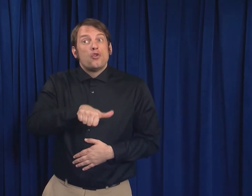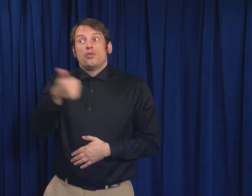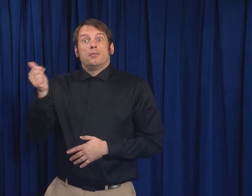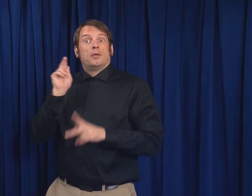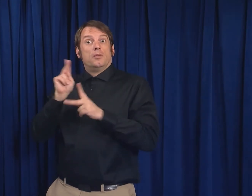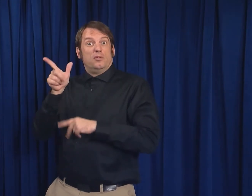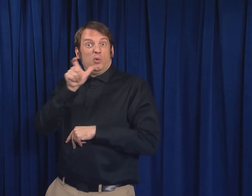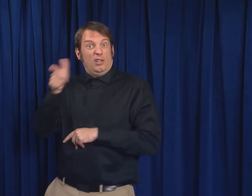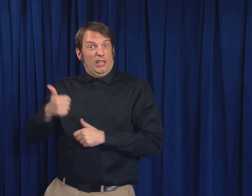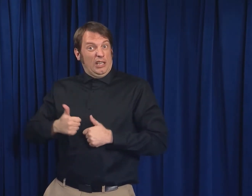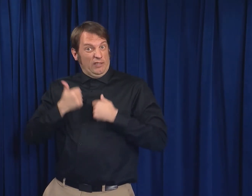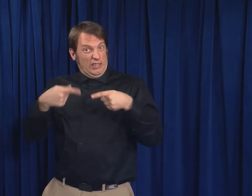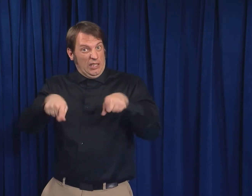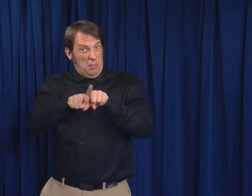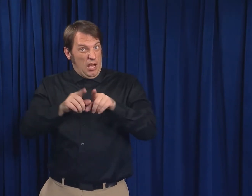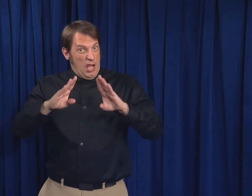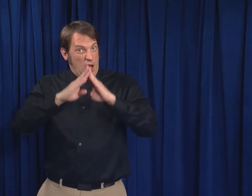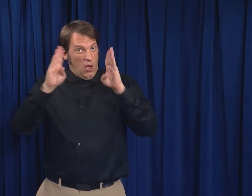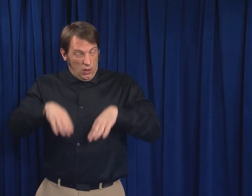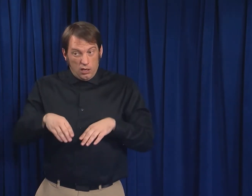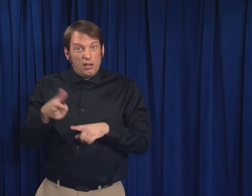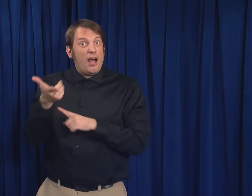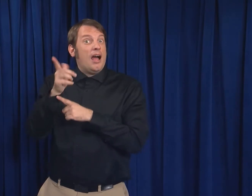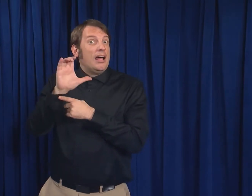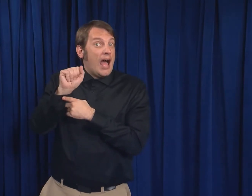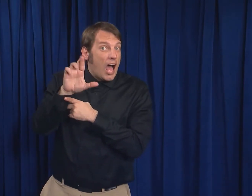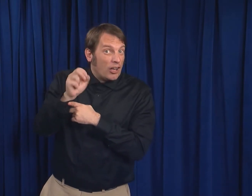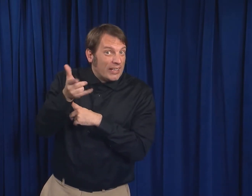Other people who live in your household and caregivers